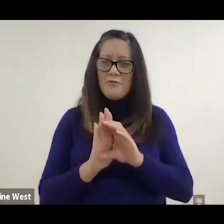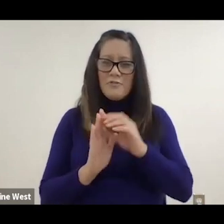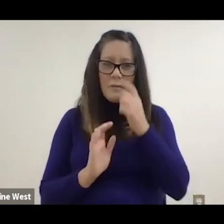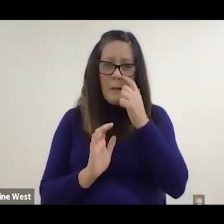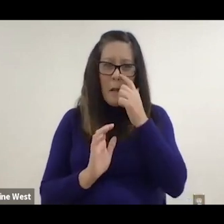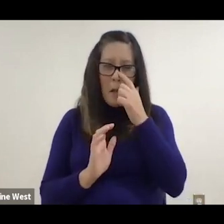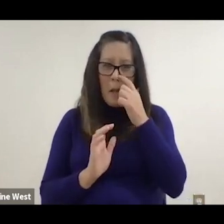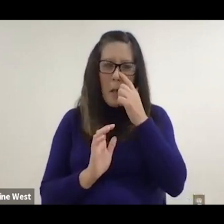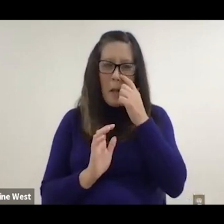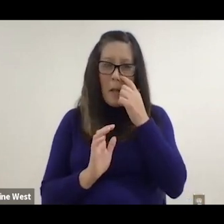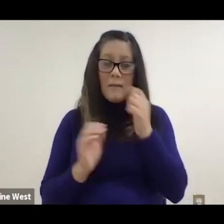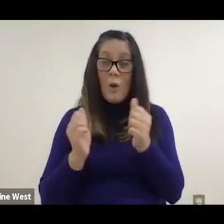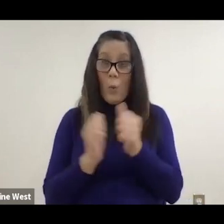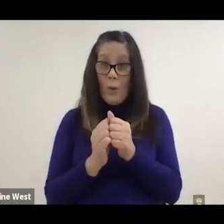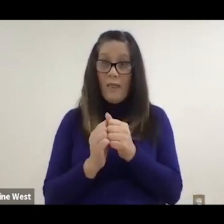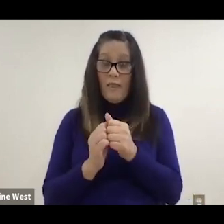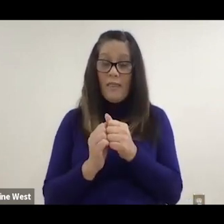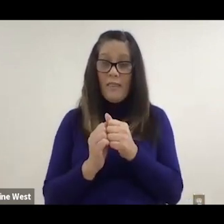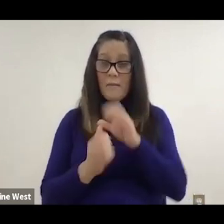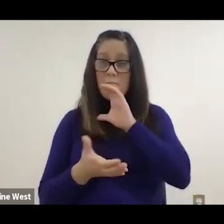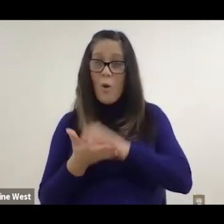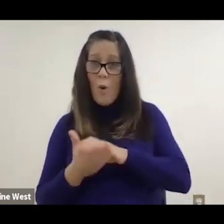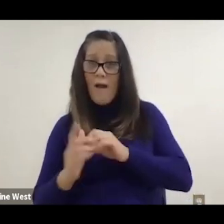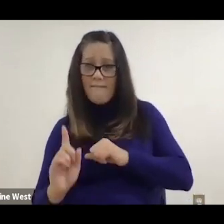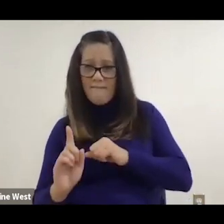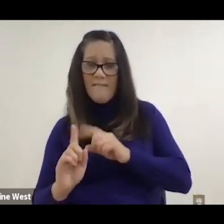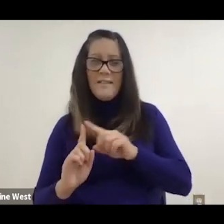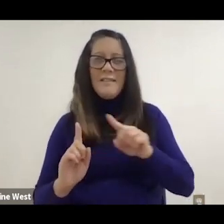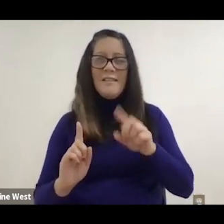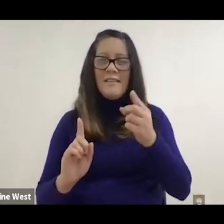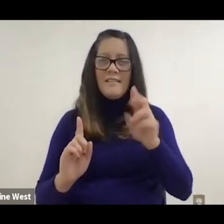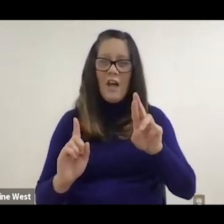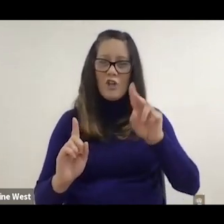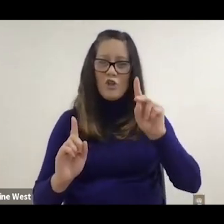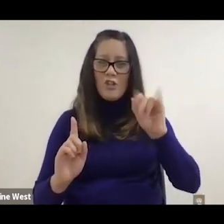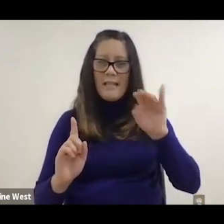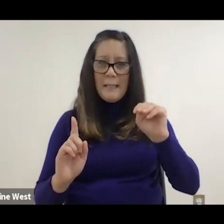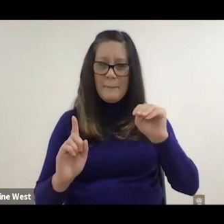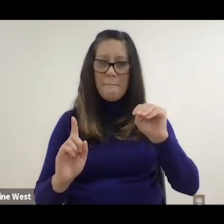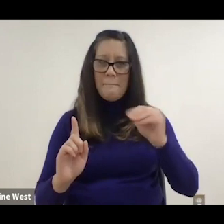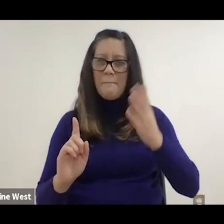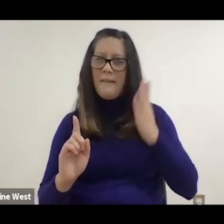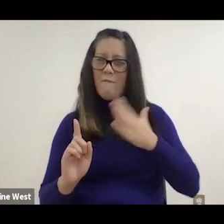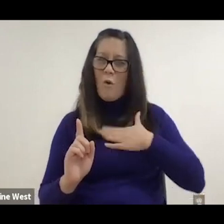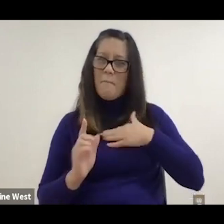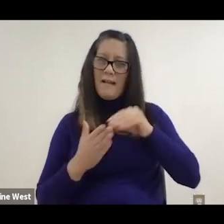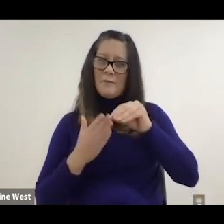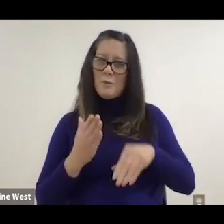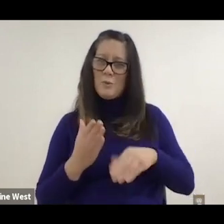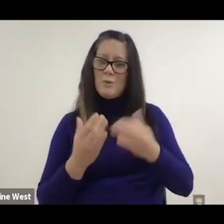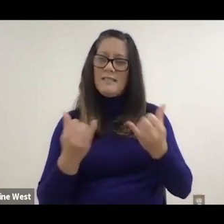picture is that with her is Doctor John Bay Kim was a student of mine, is now professor at Yonsei,